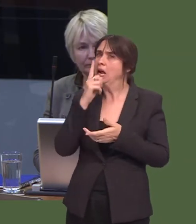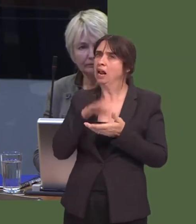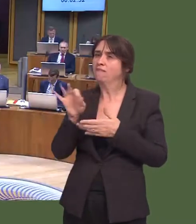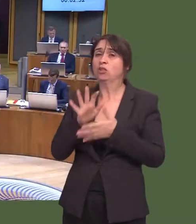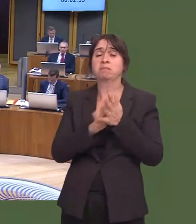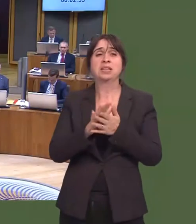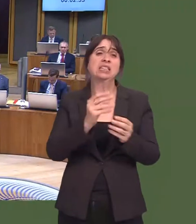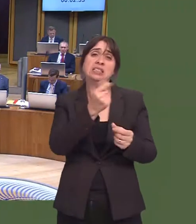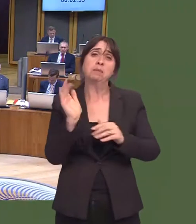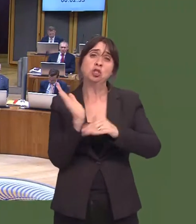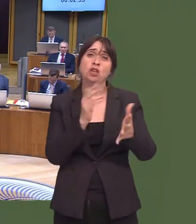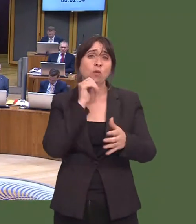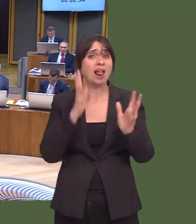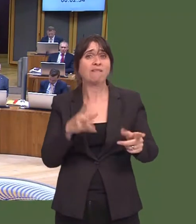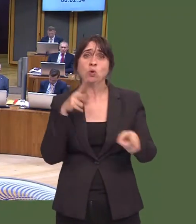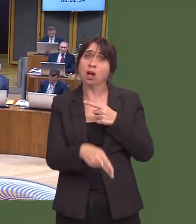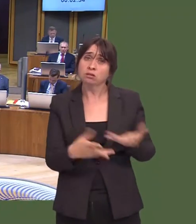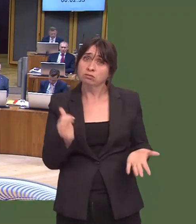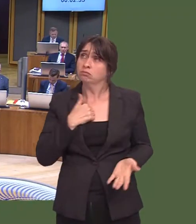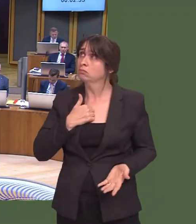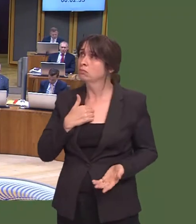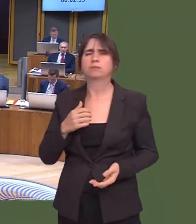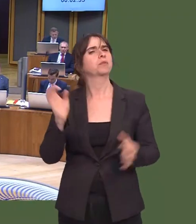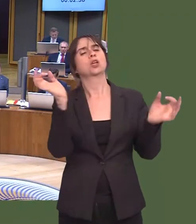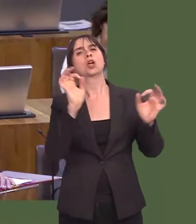Carwyn Jones: No services have suffered as a result of these deficits.